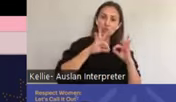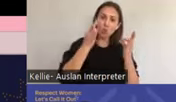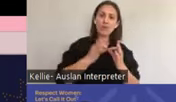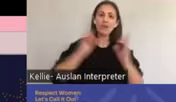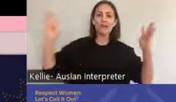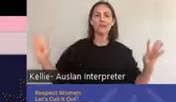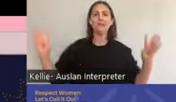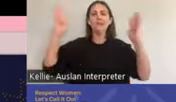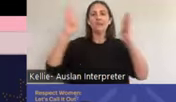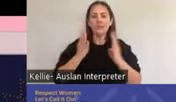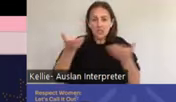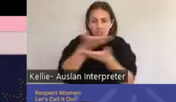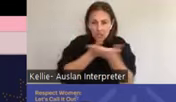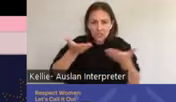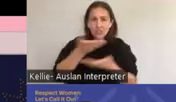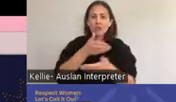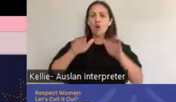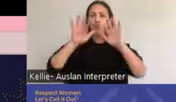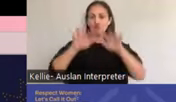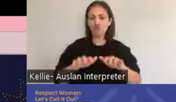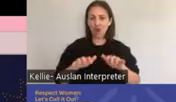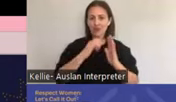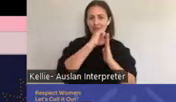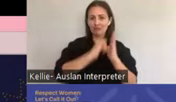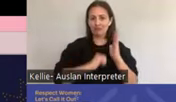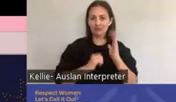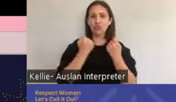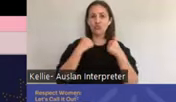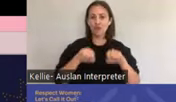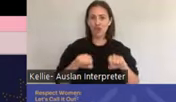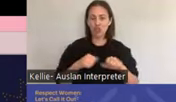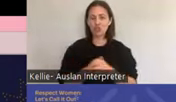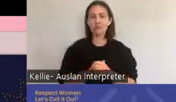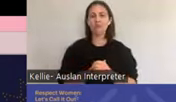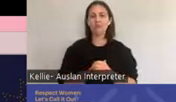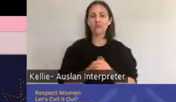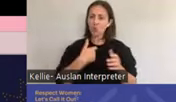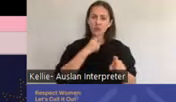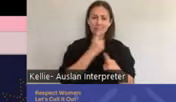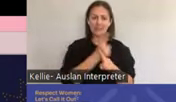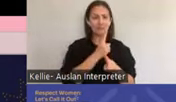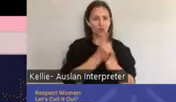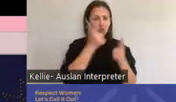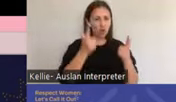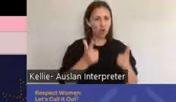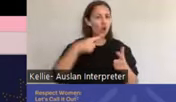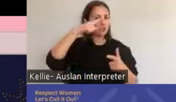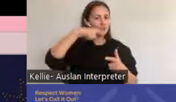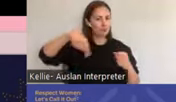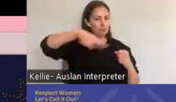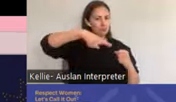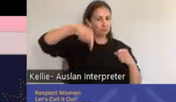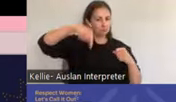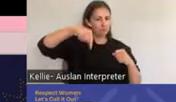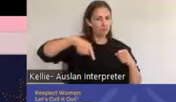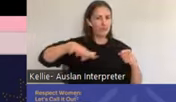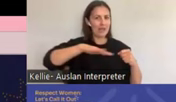Women's Health Loddon Mallee also led stakeholder engagement with consumers in the Loddon Mallee region through 3 focus groups and an online survey.